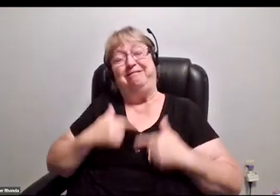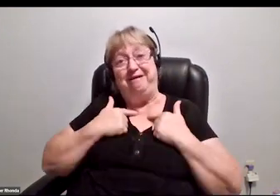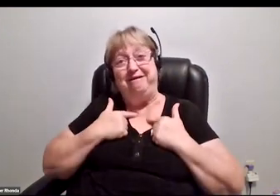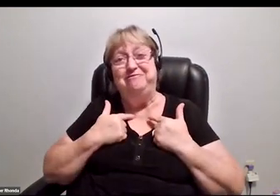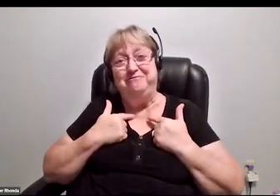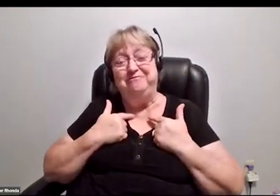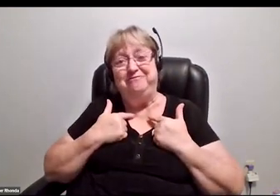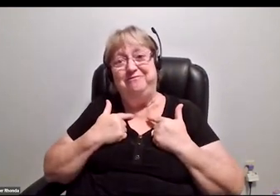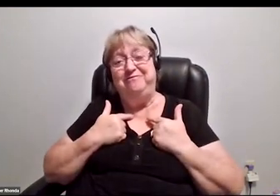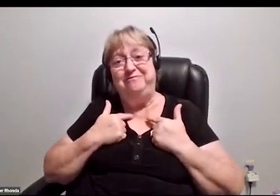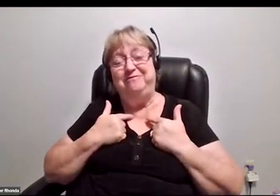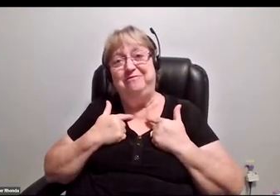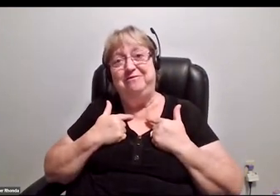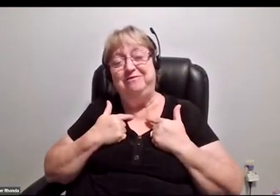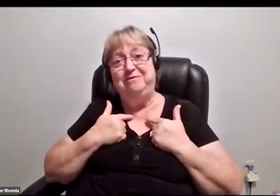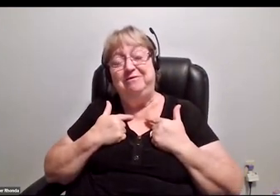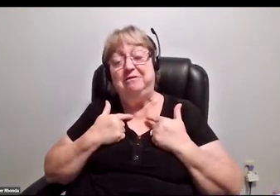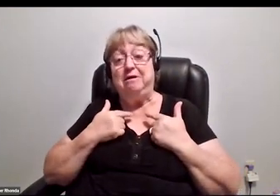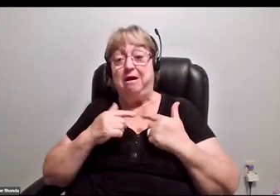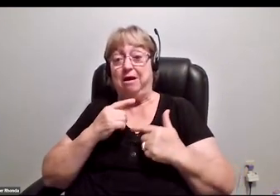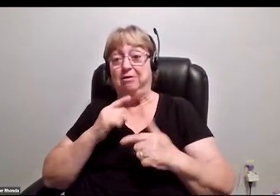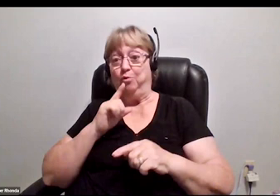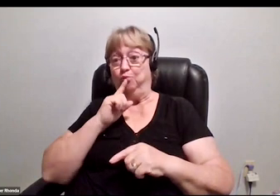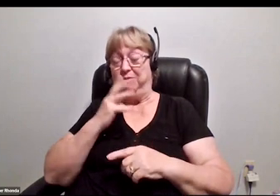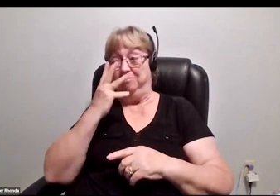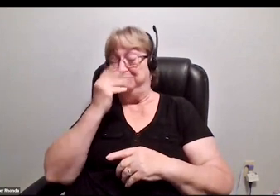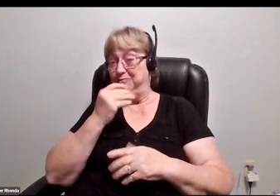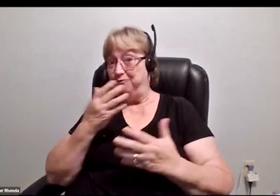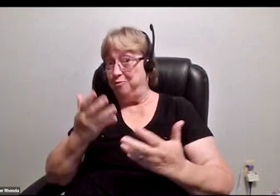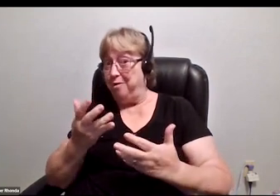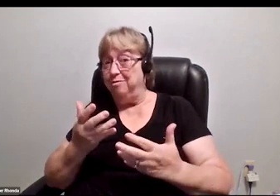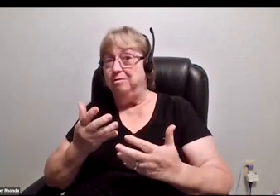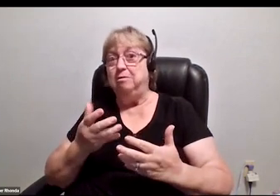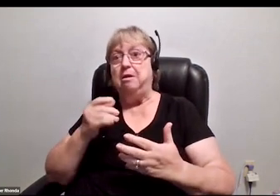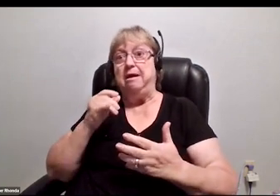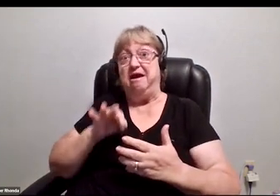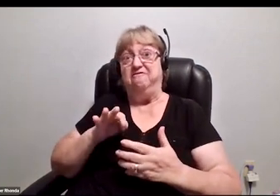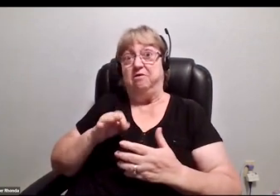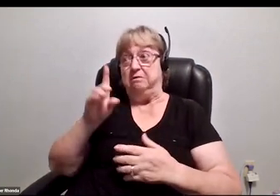The beauty of it is when you make the life of a disabled person better, you make the life of everyone better.